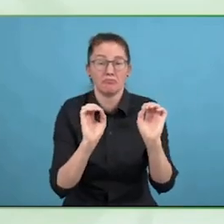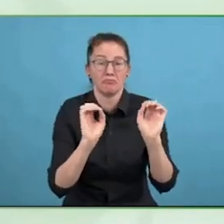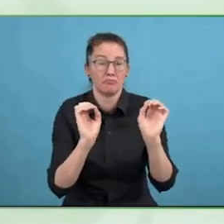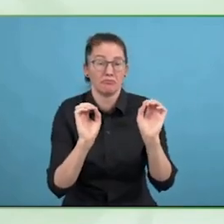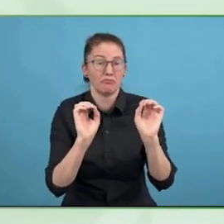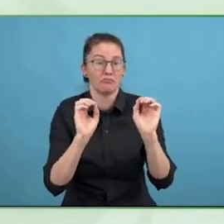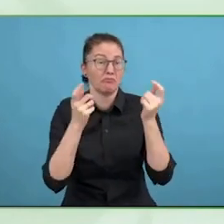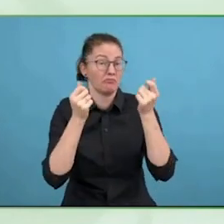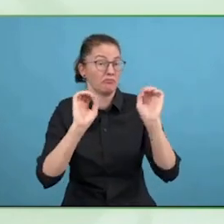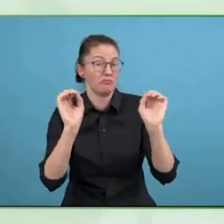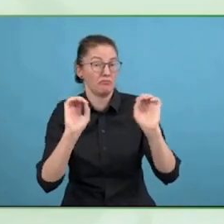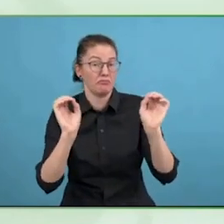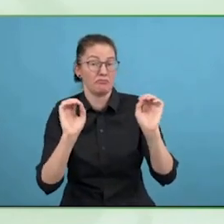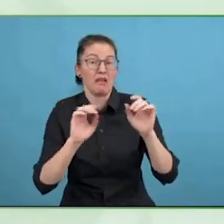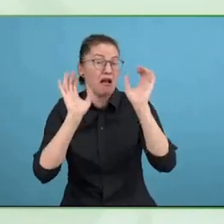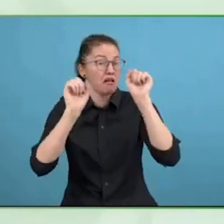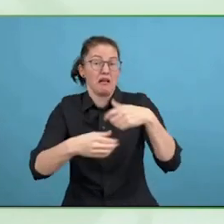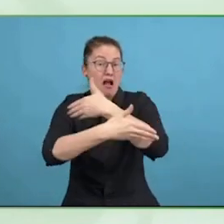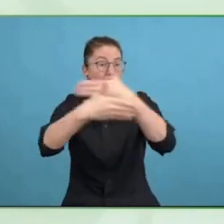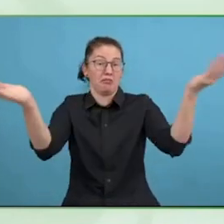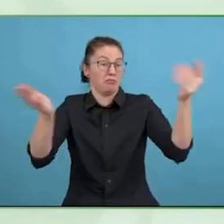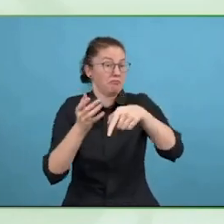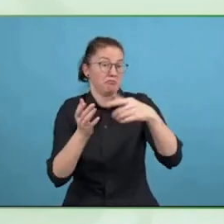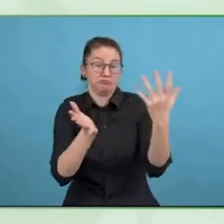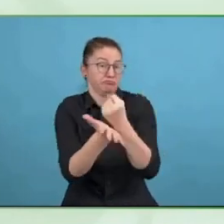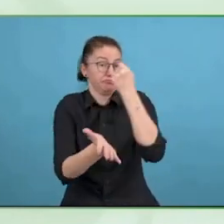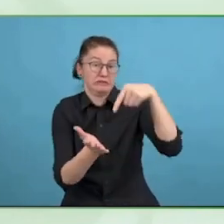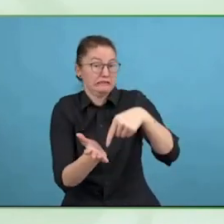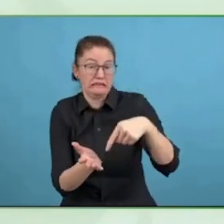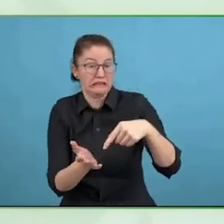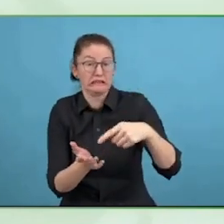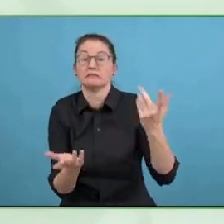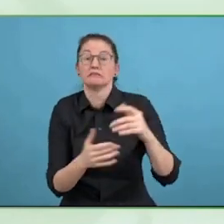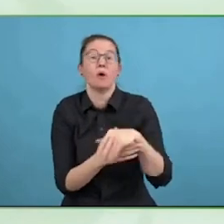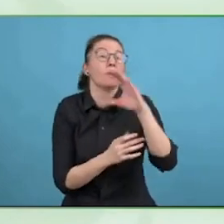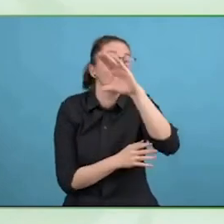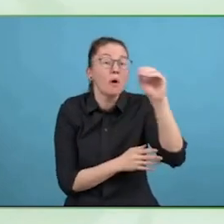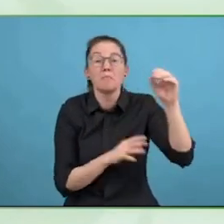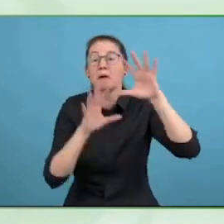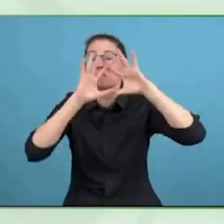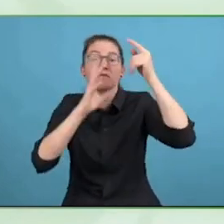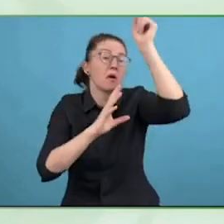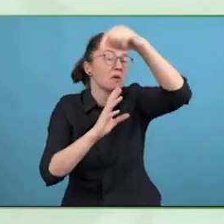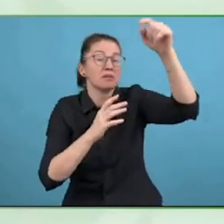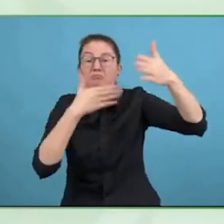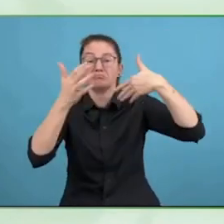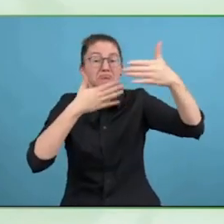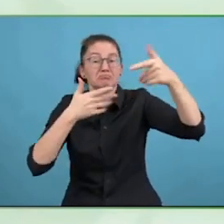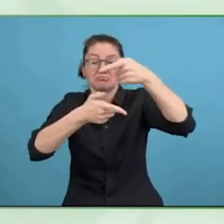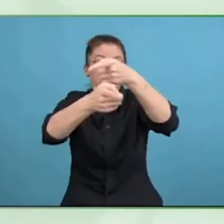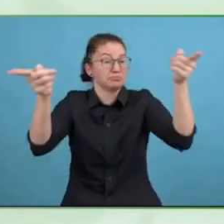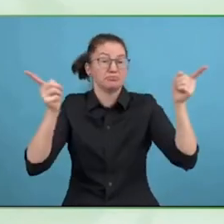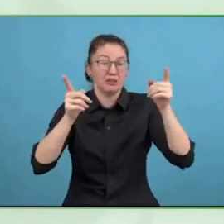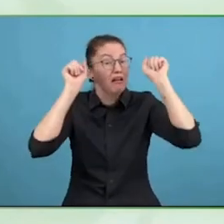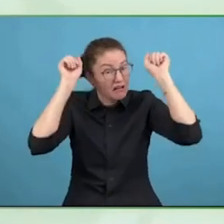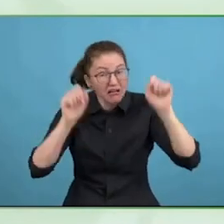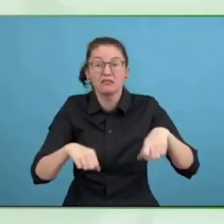them all into the same physical room can be a challenge. But happy to hear that you confirm this is probably more manageable